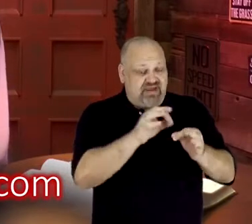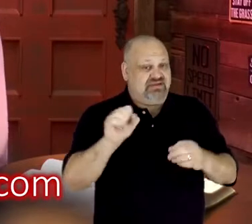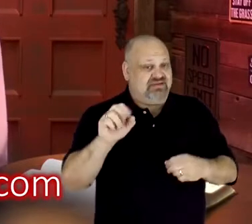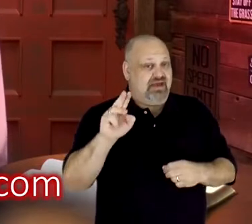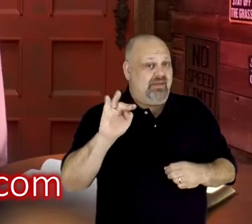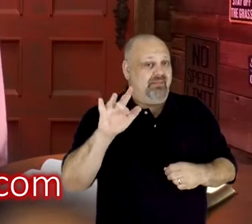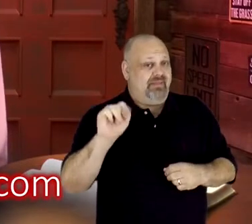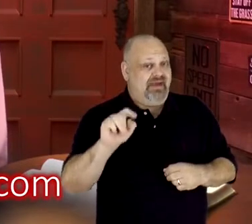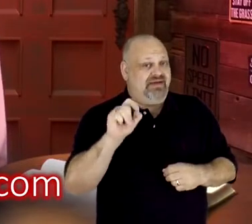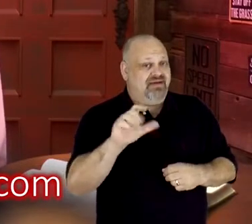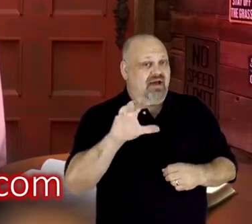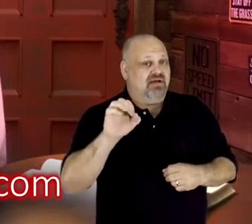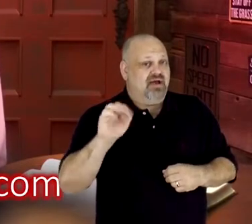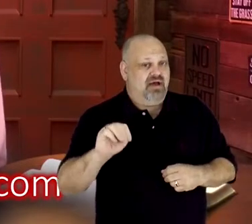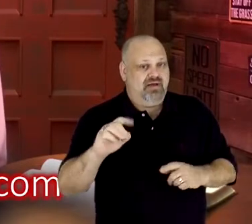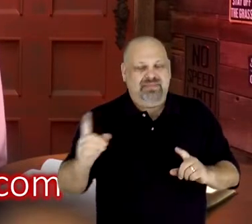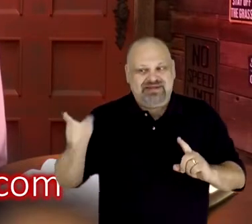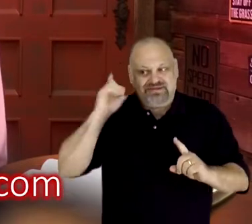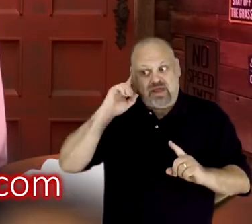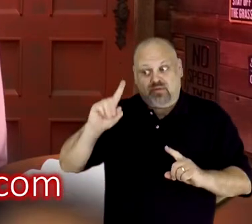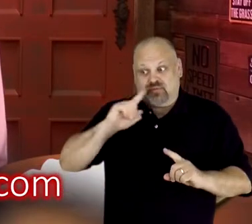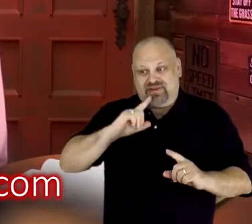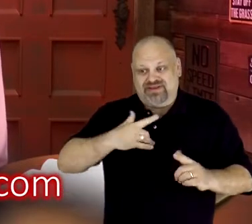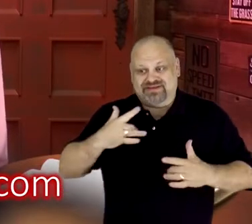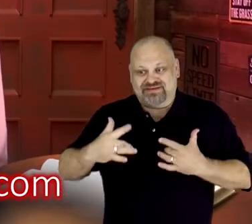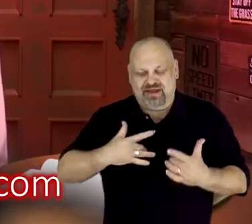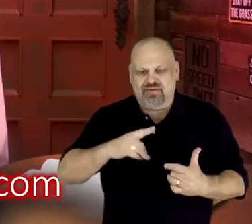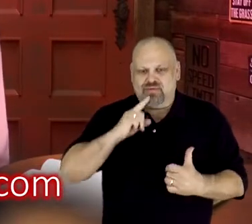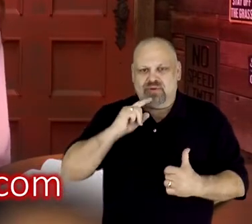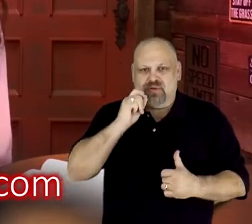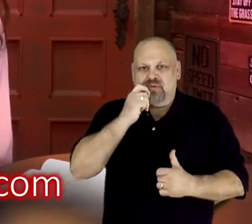That sounds super exciting. Super cool to see what God is doing through